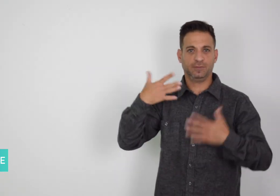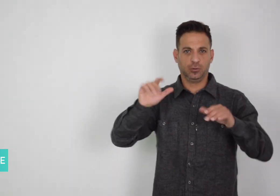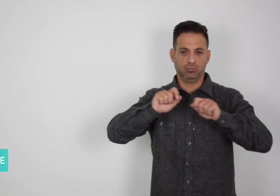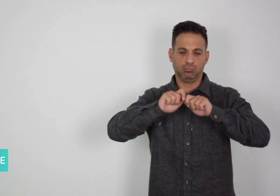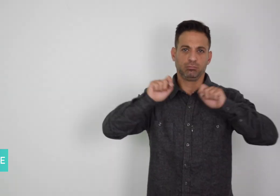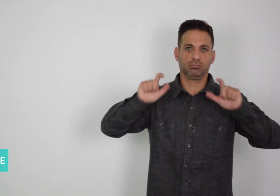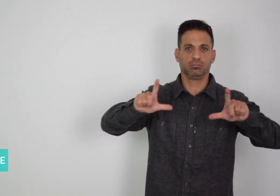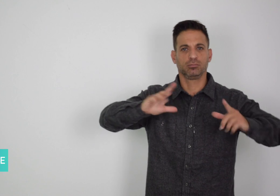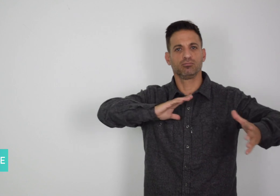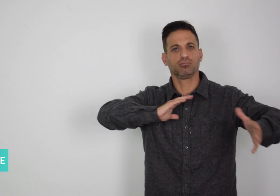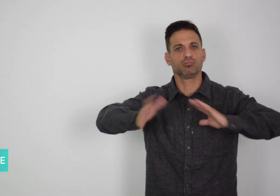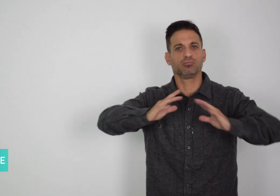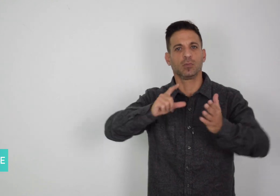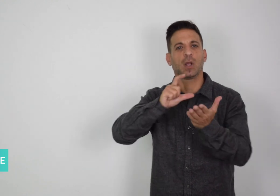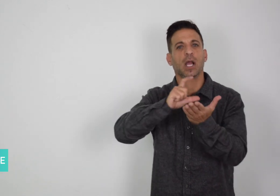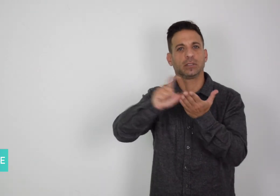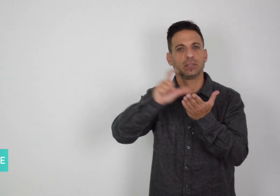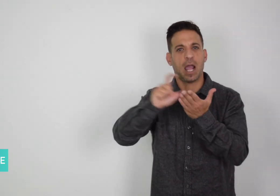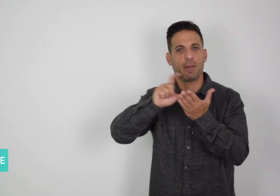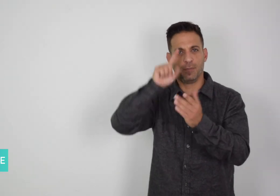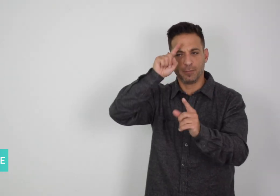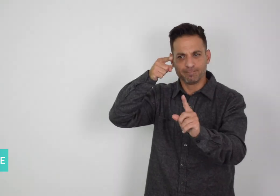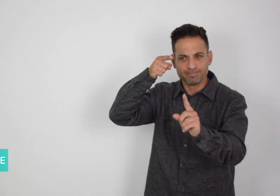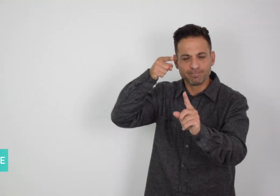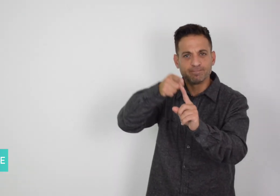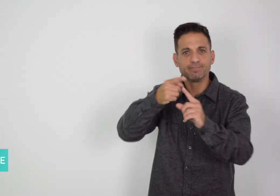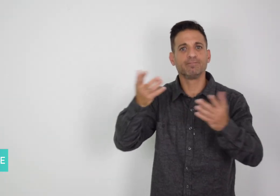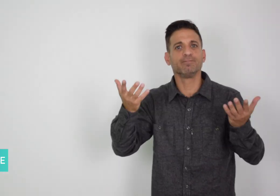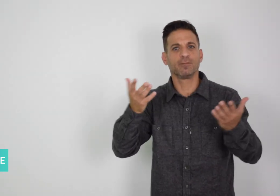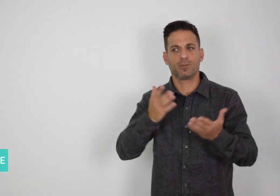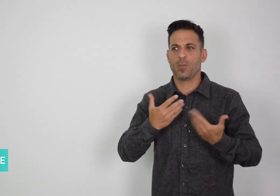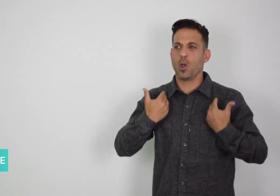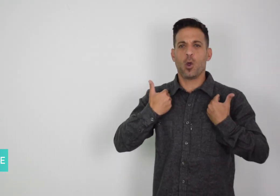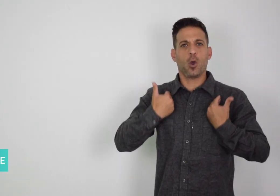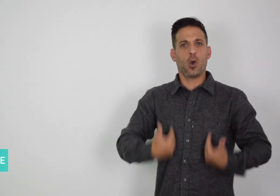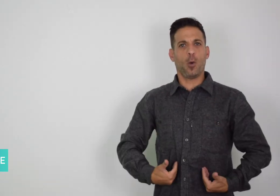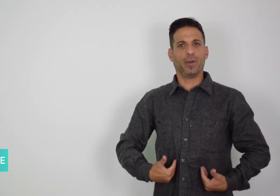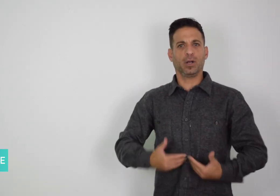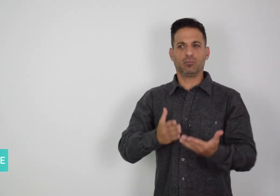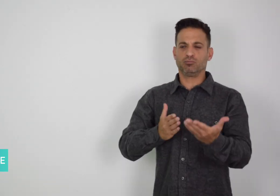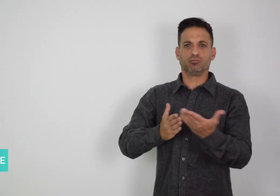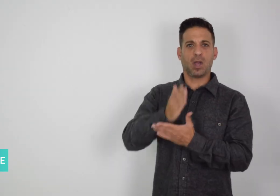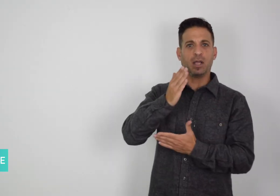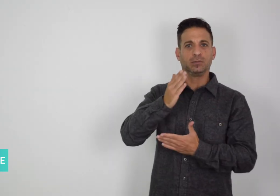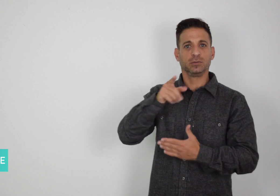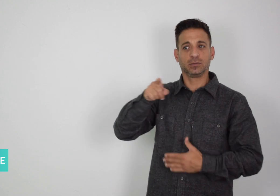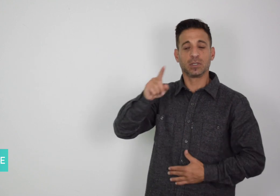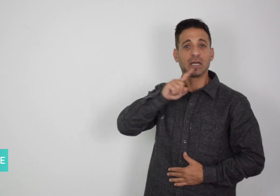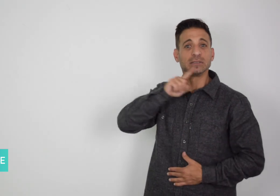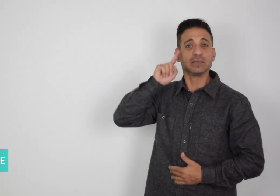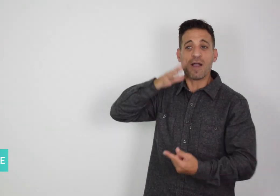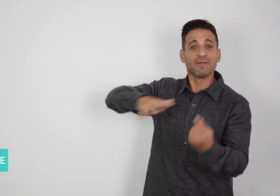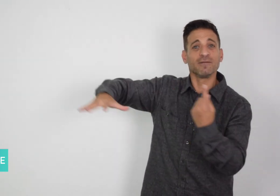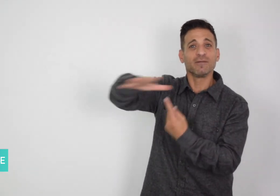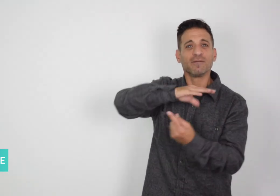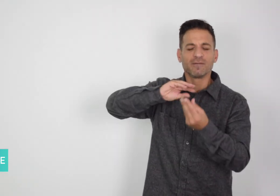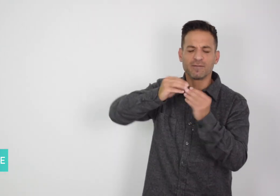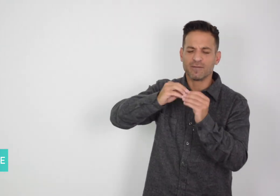a video on Instagram about the violations of human rights